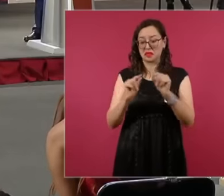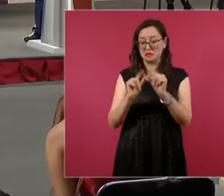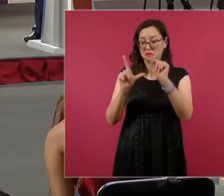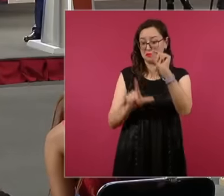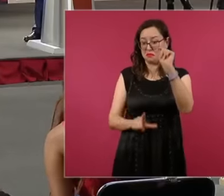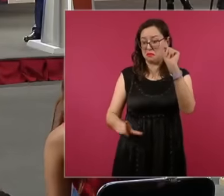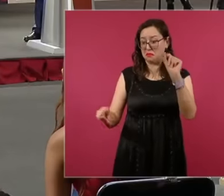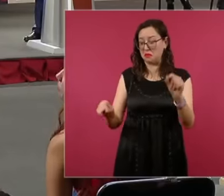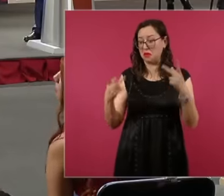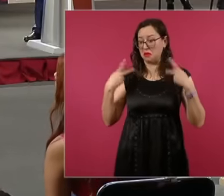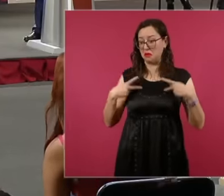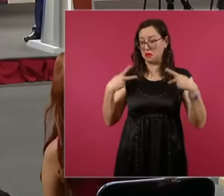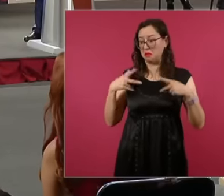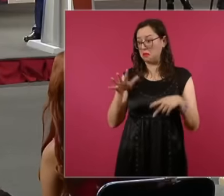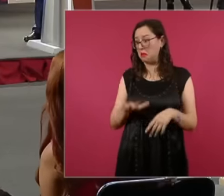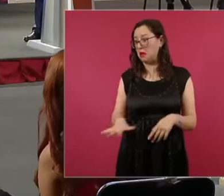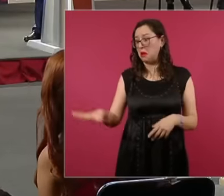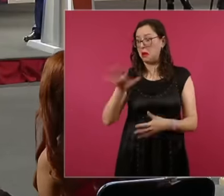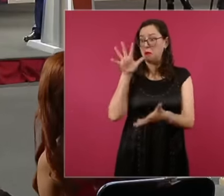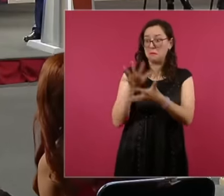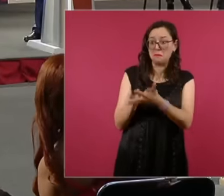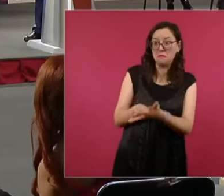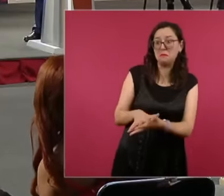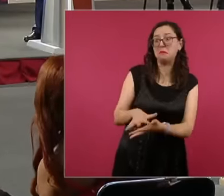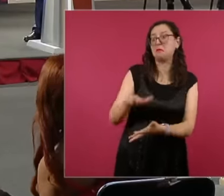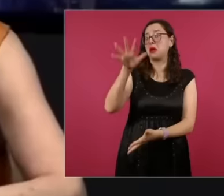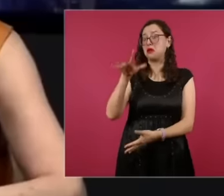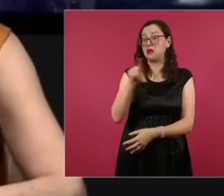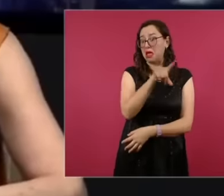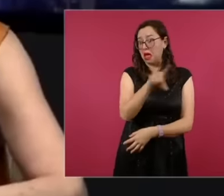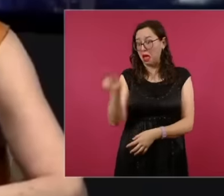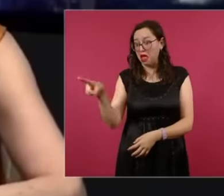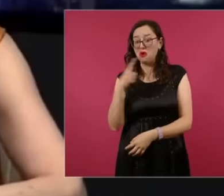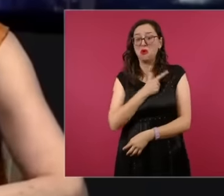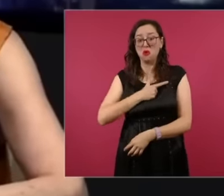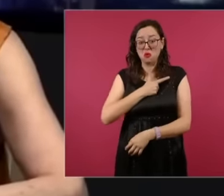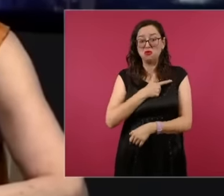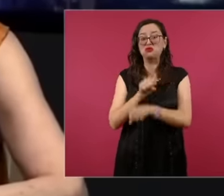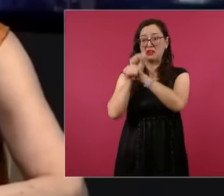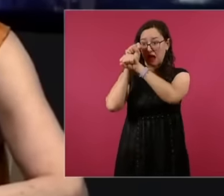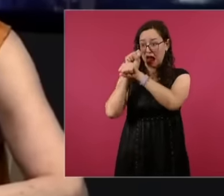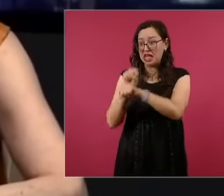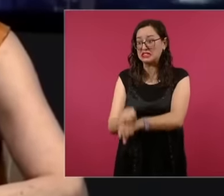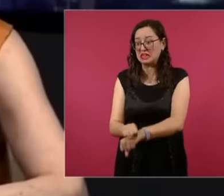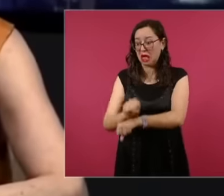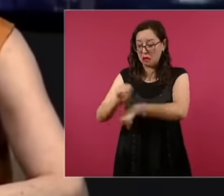of my compatriots put back on the chains that